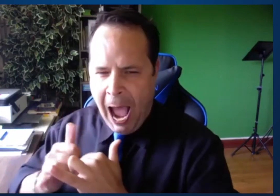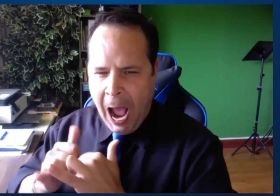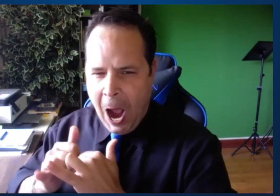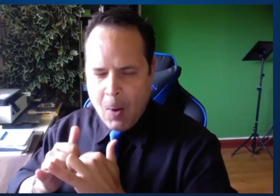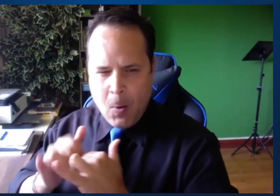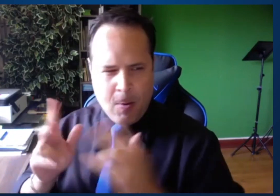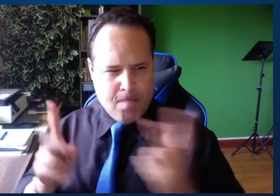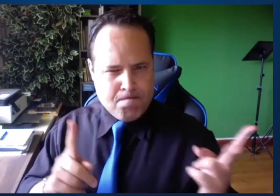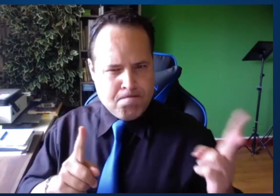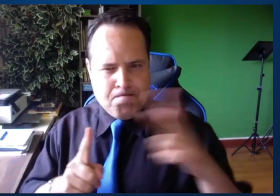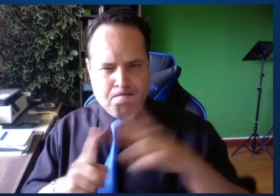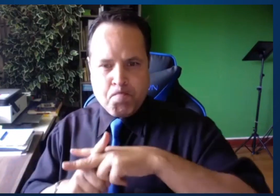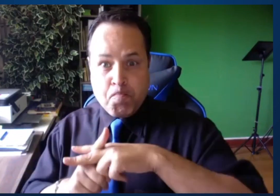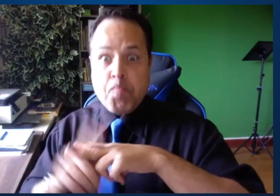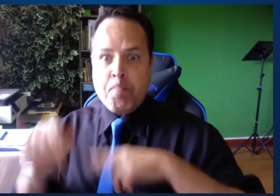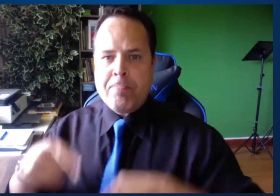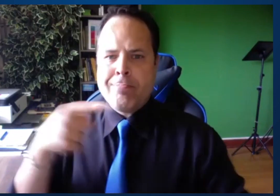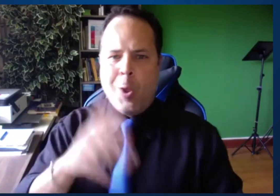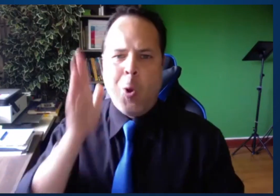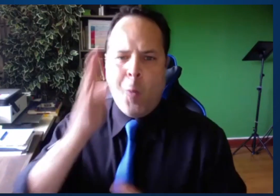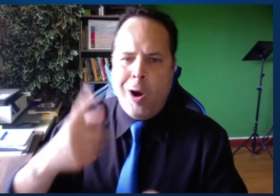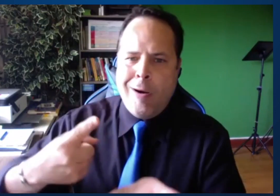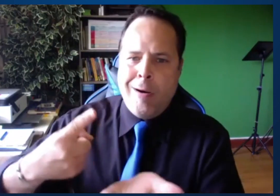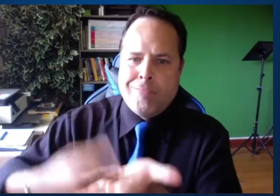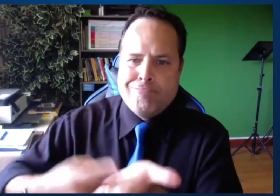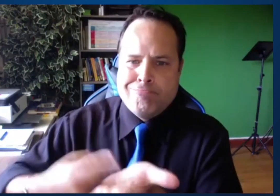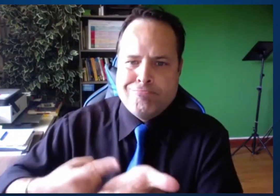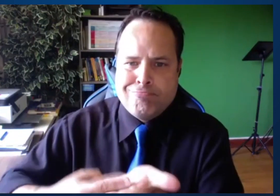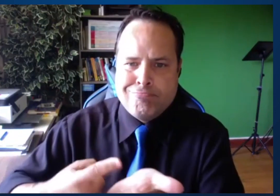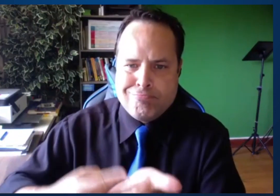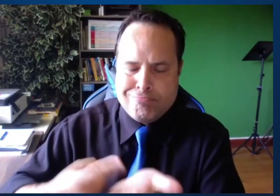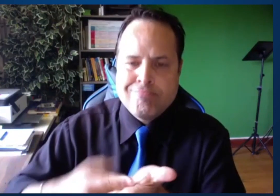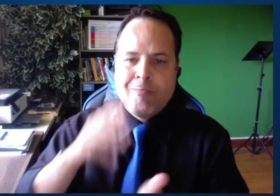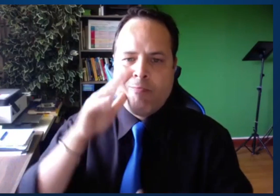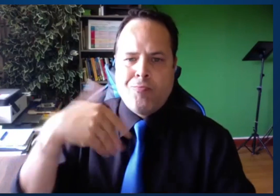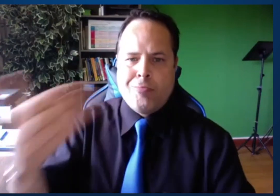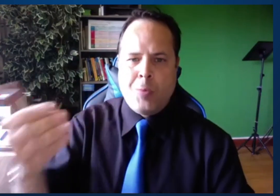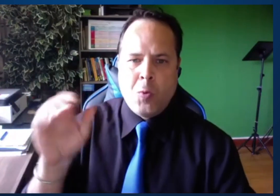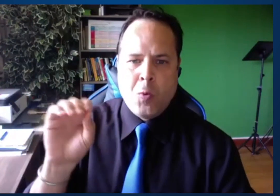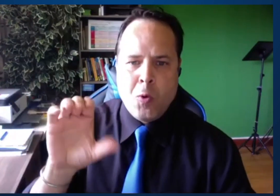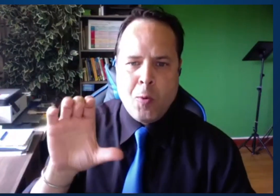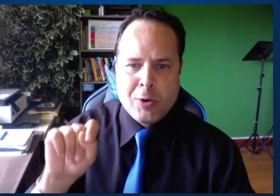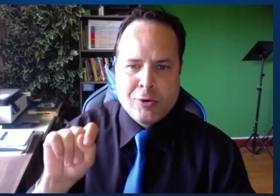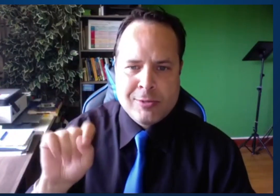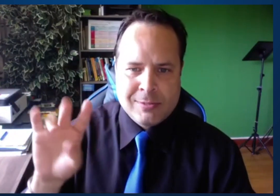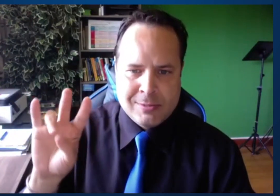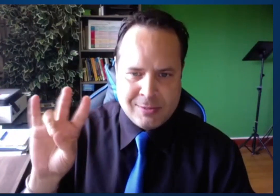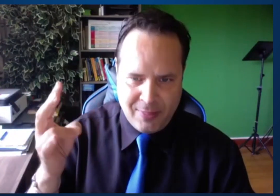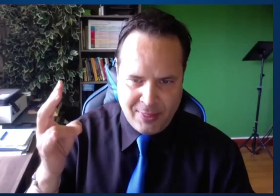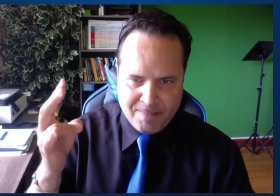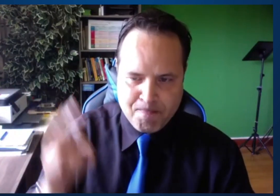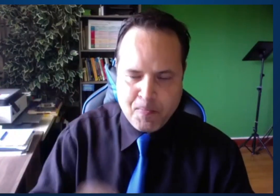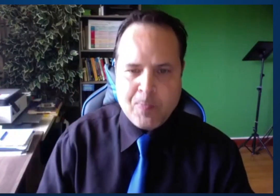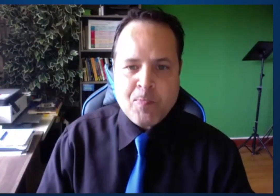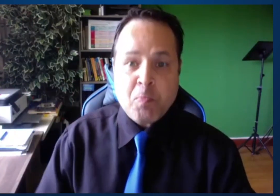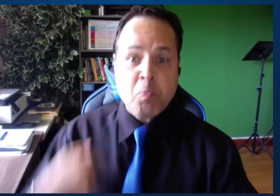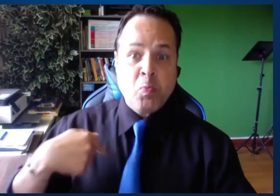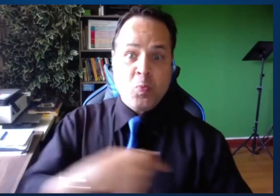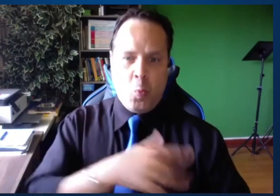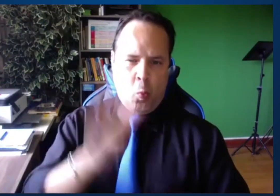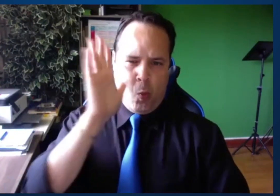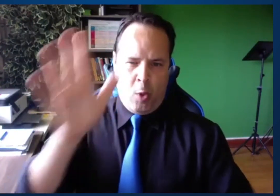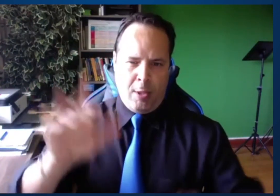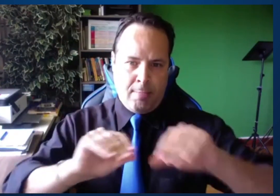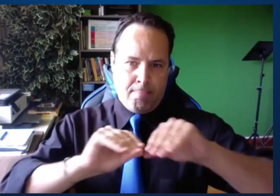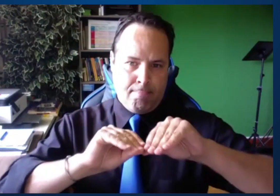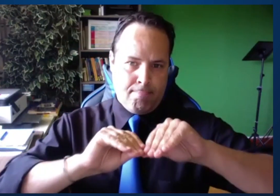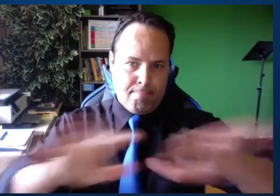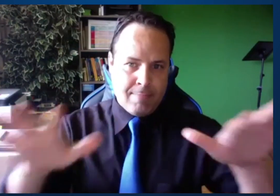and then the methodologies and approaches to providing that teaching,